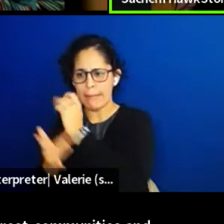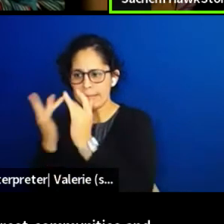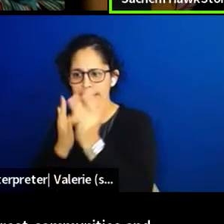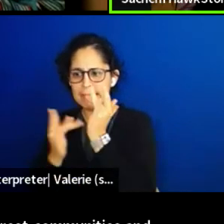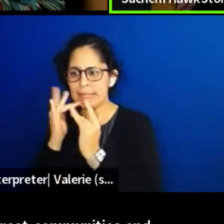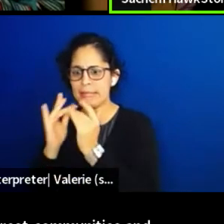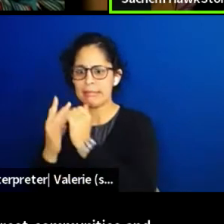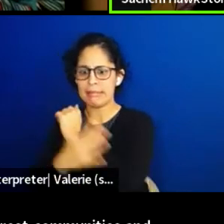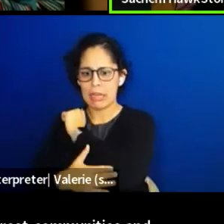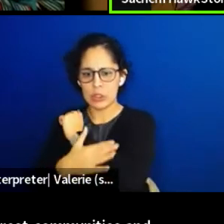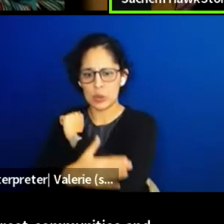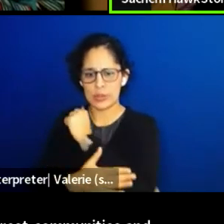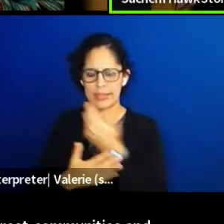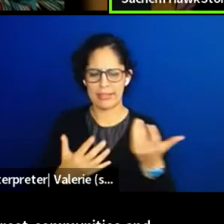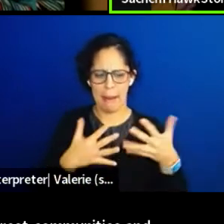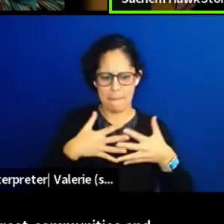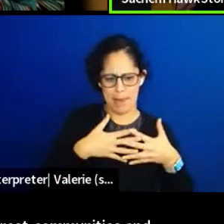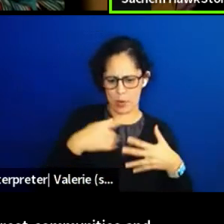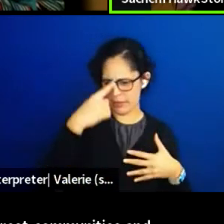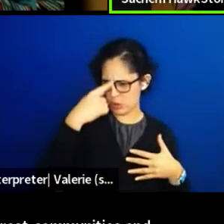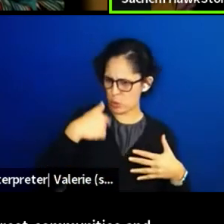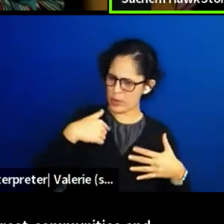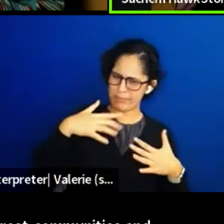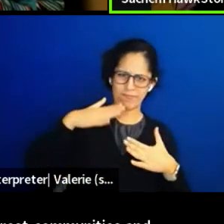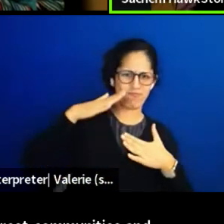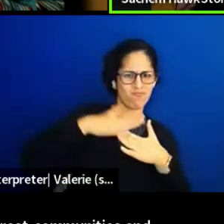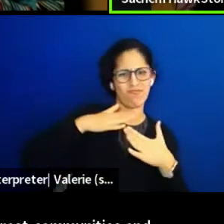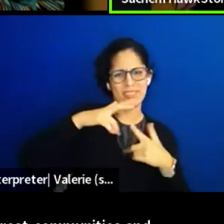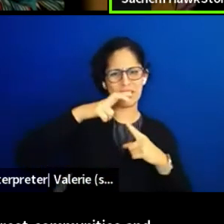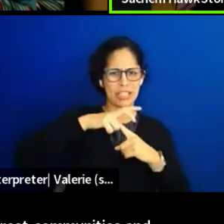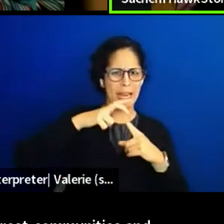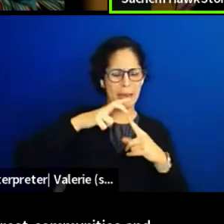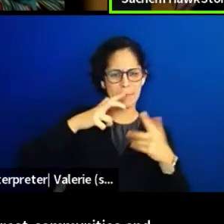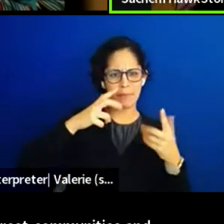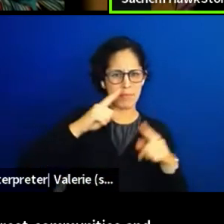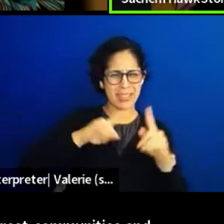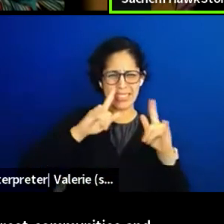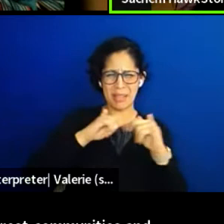America thinks it's so great, but really it's the biggest terrorist organization